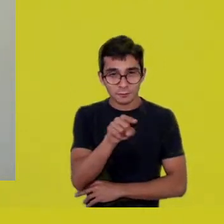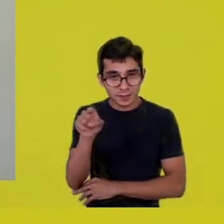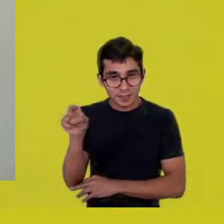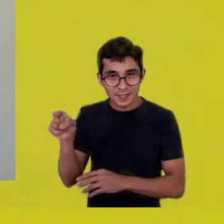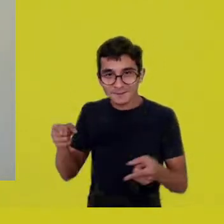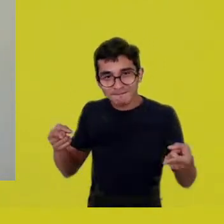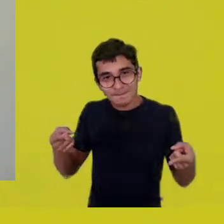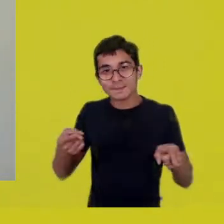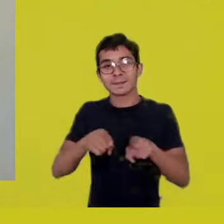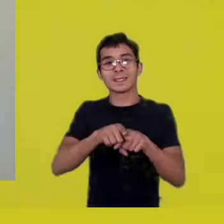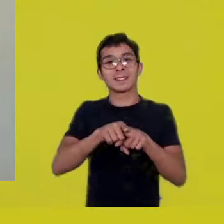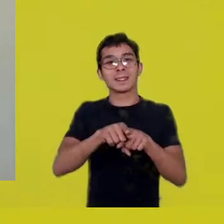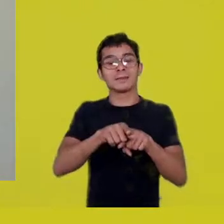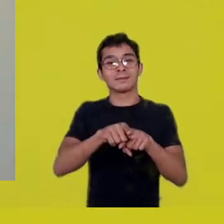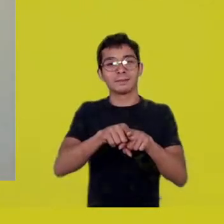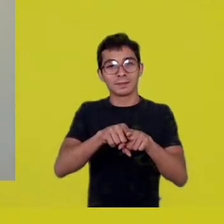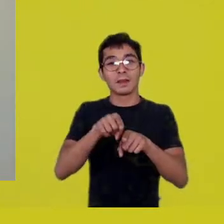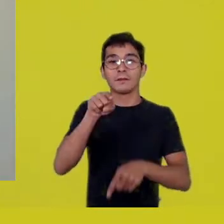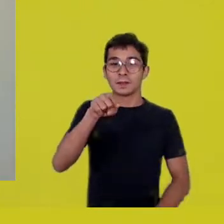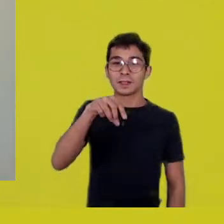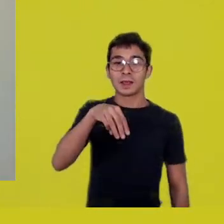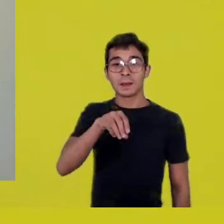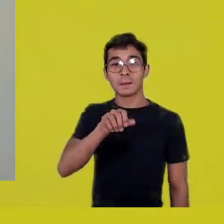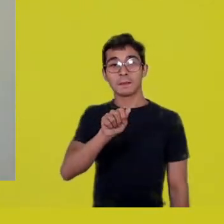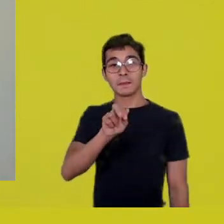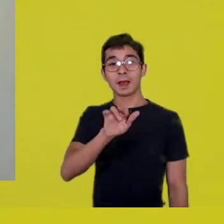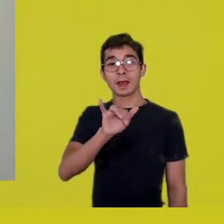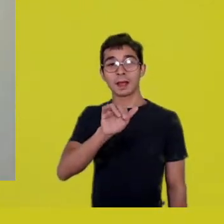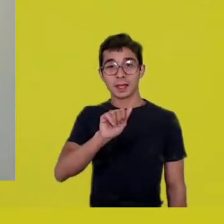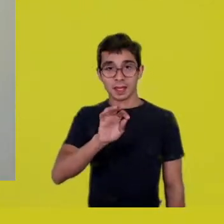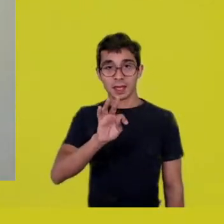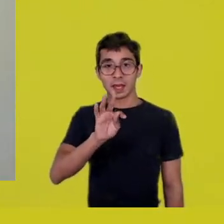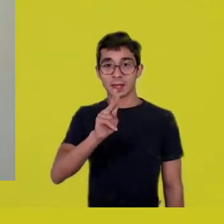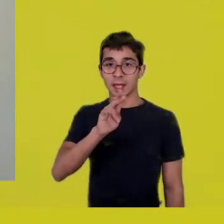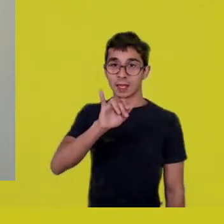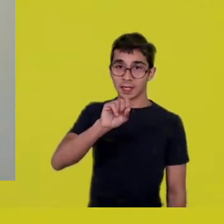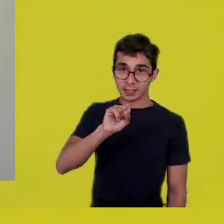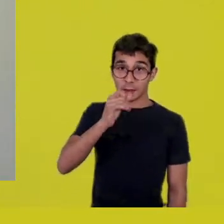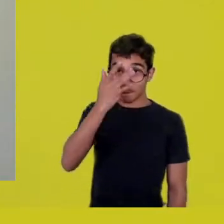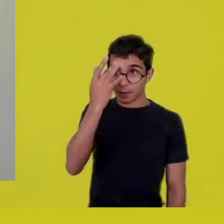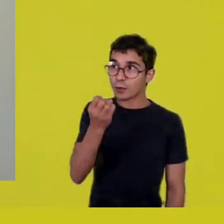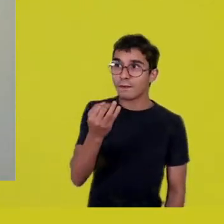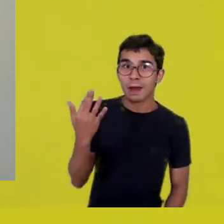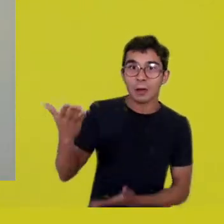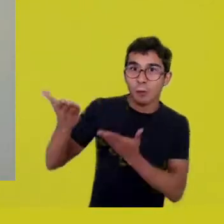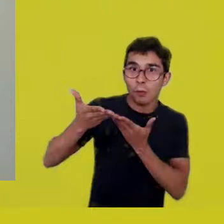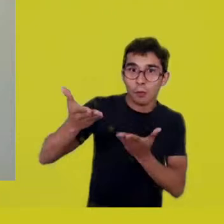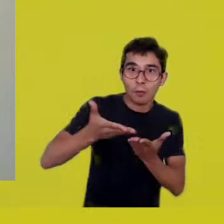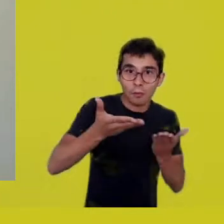who you, Maria Thaís, summoned to drive you on your way.